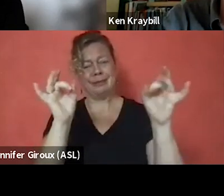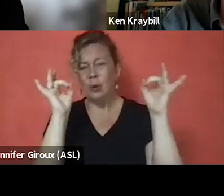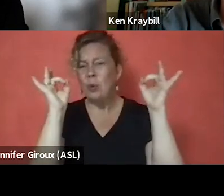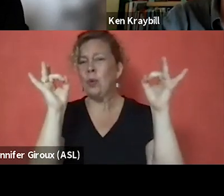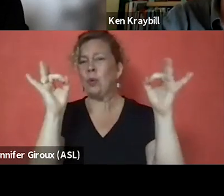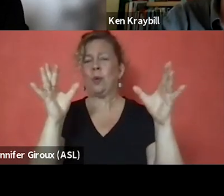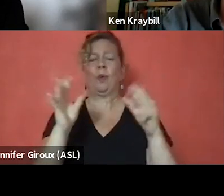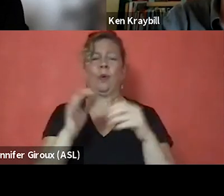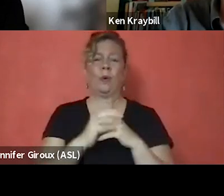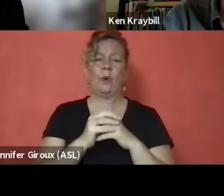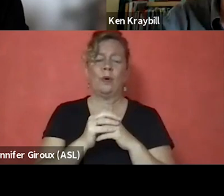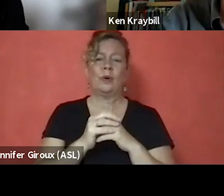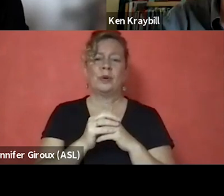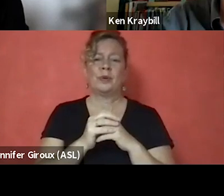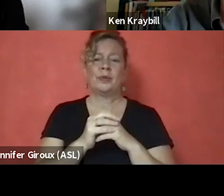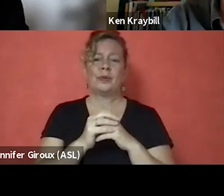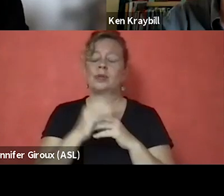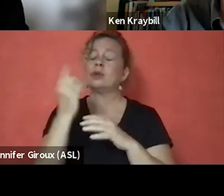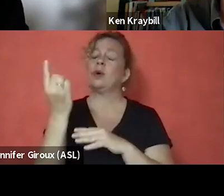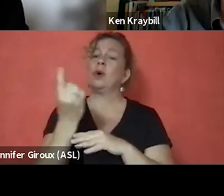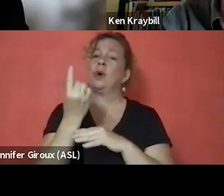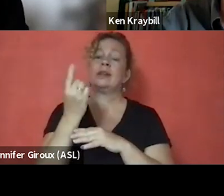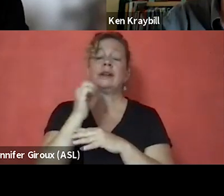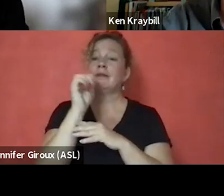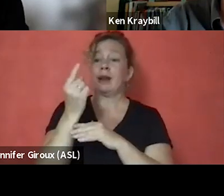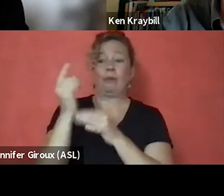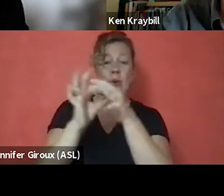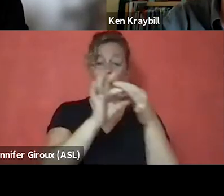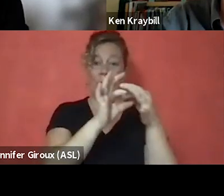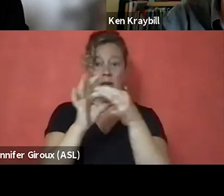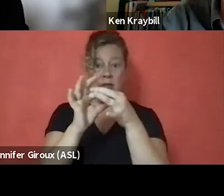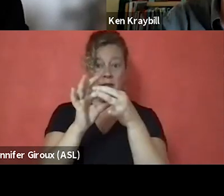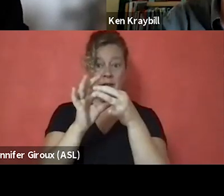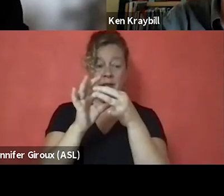So, there's always not only a correlation, there's almost a necessity.